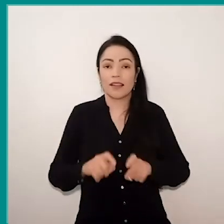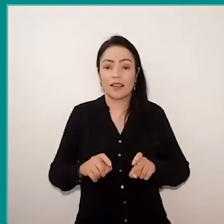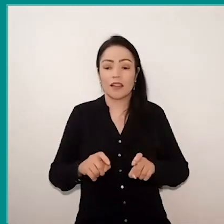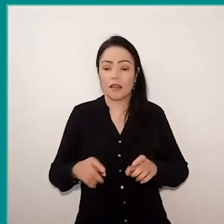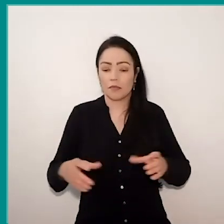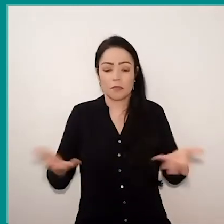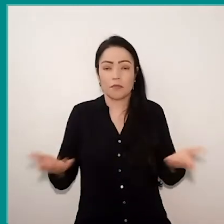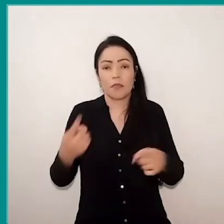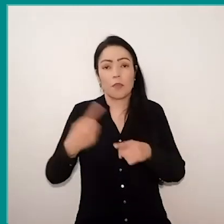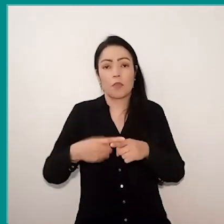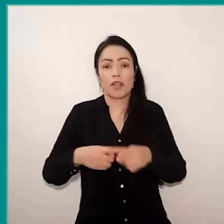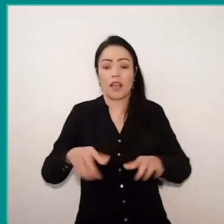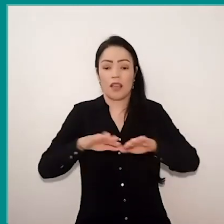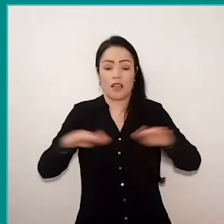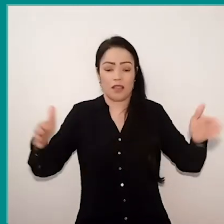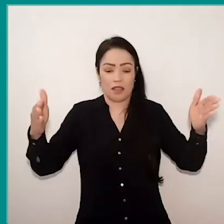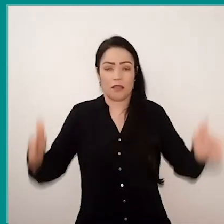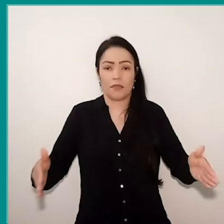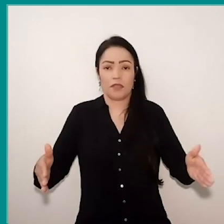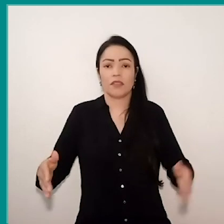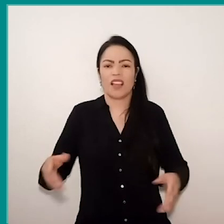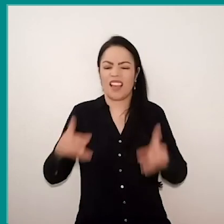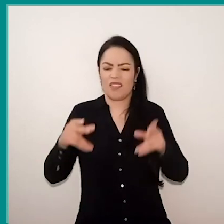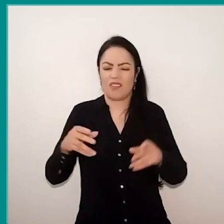as if the computer were the lunch. And around the drawing,